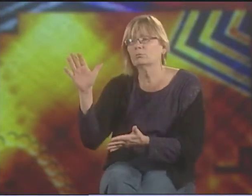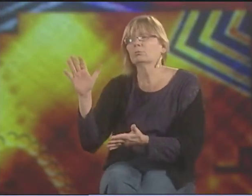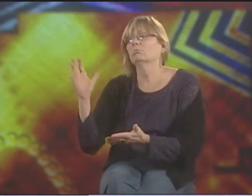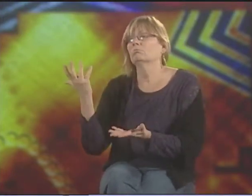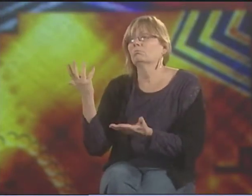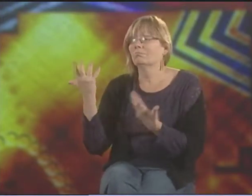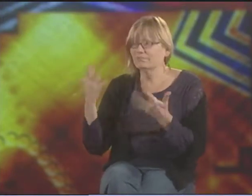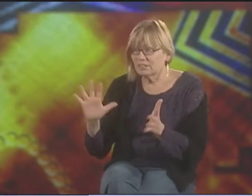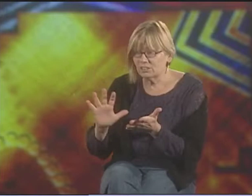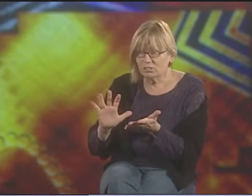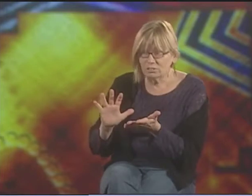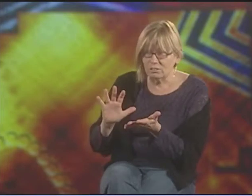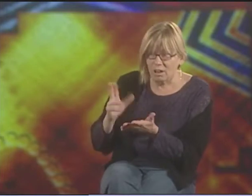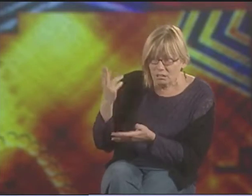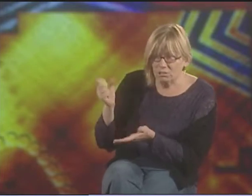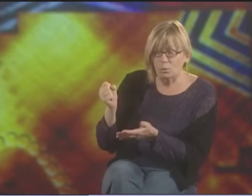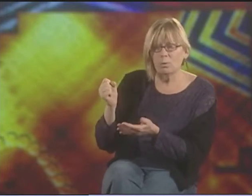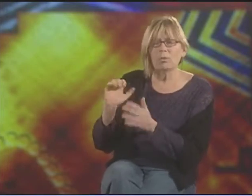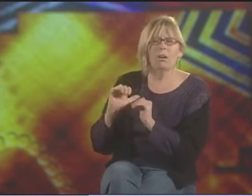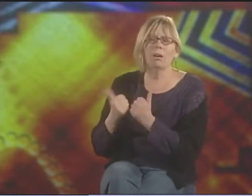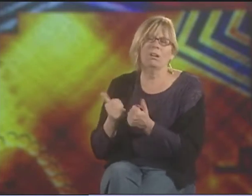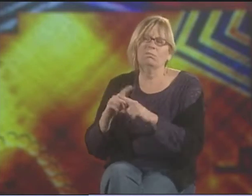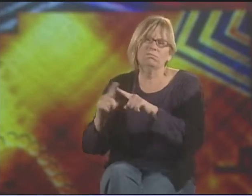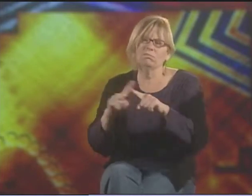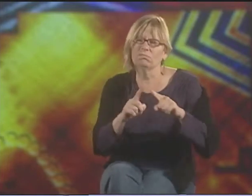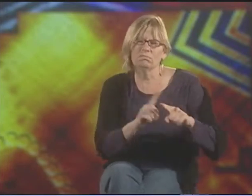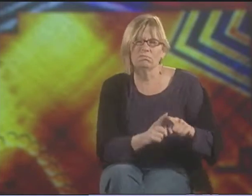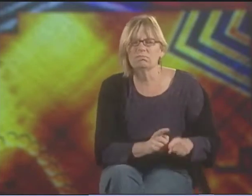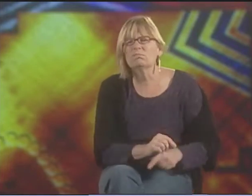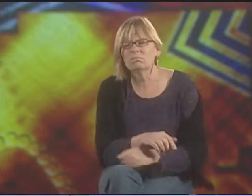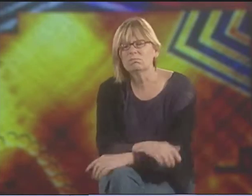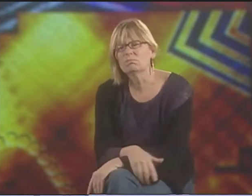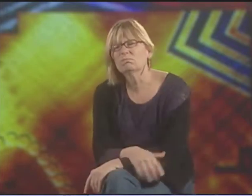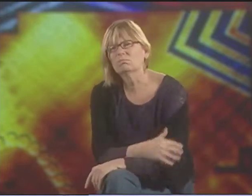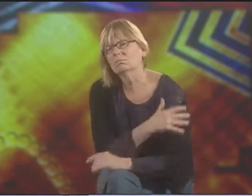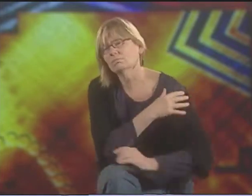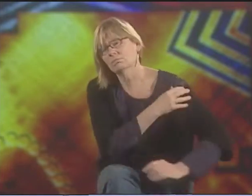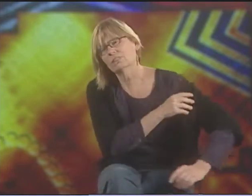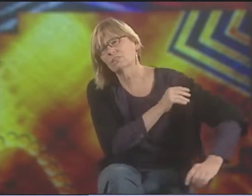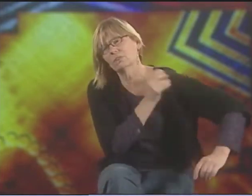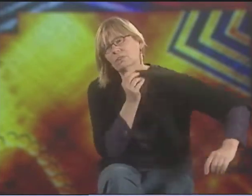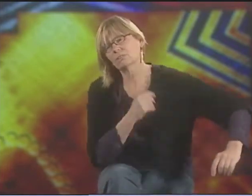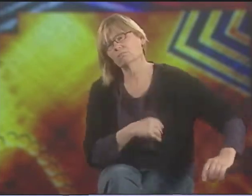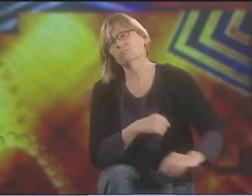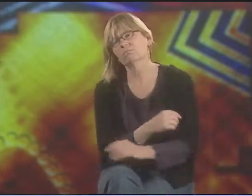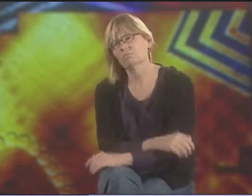THROUGH COLLEGE, HIGH SCHOOL. THERE'S SO MANY DIFFERENT WAYS FOR PEOPLE TO ENTER THAT PORTAL.